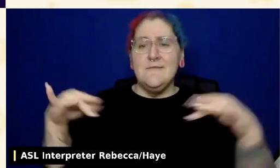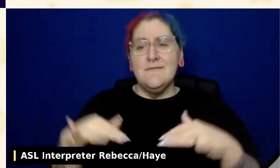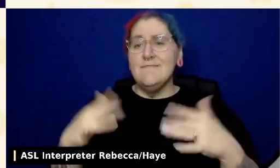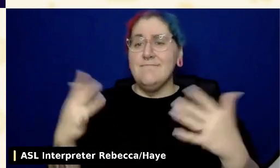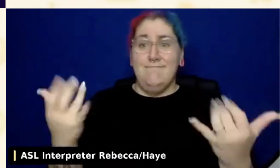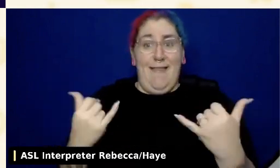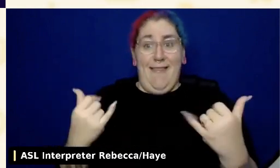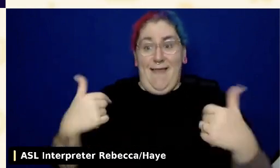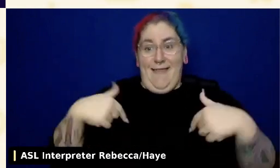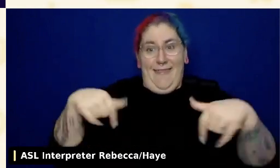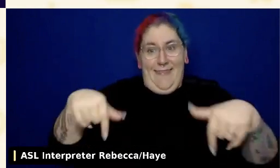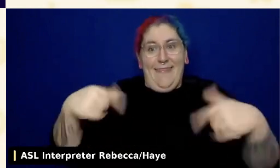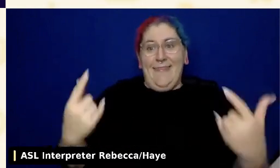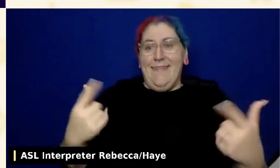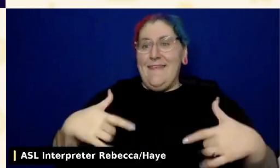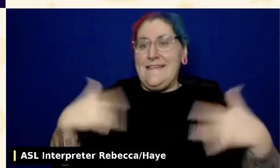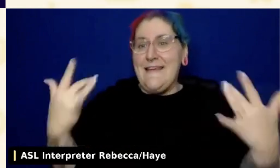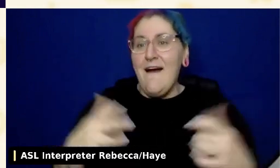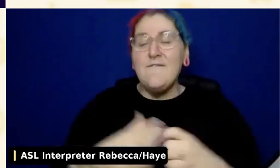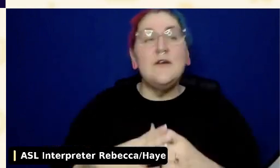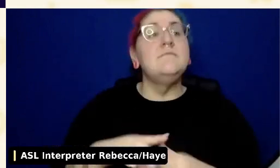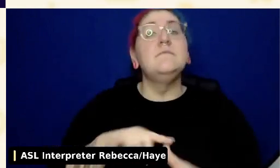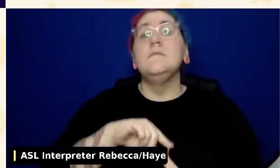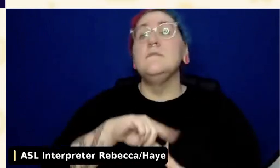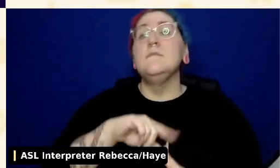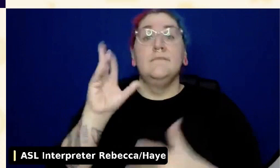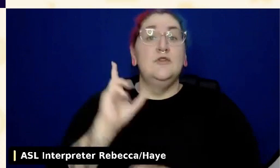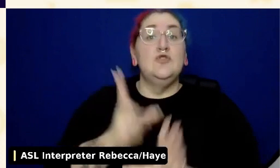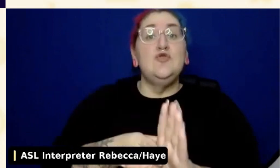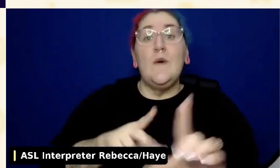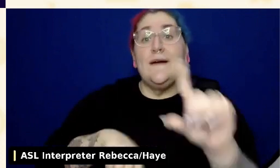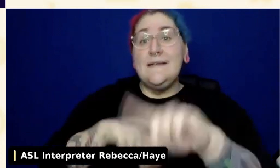All of this is going to really give you invaluable knowledge